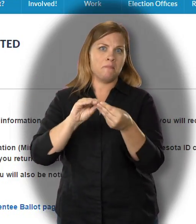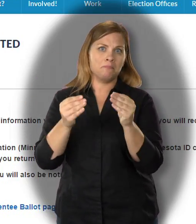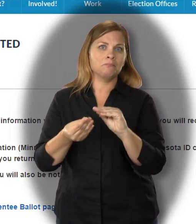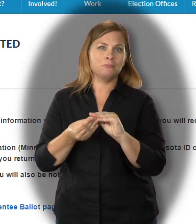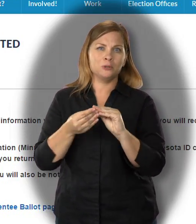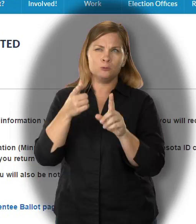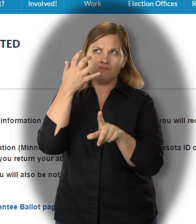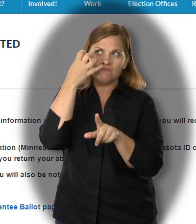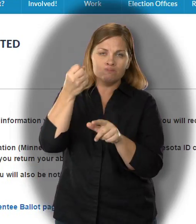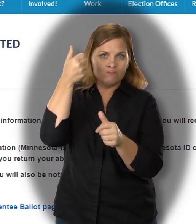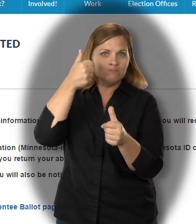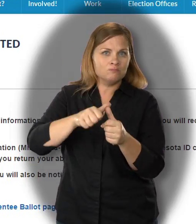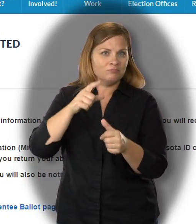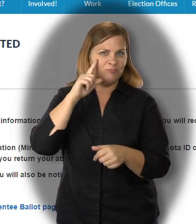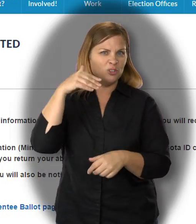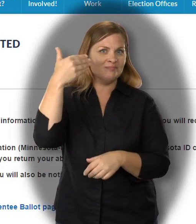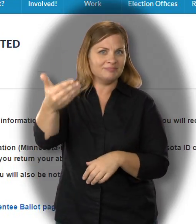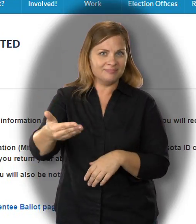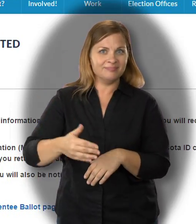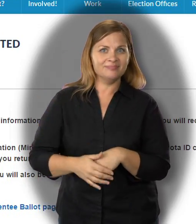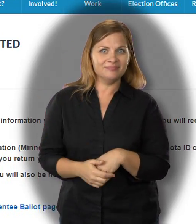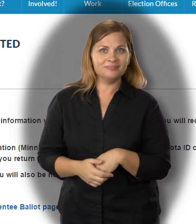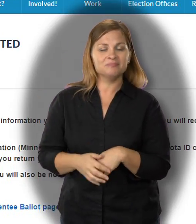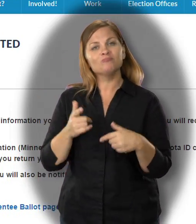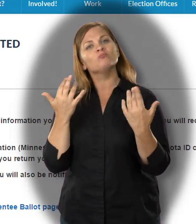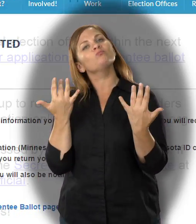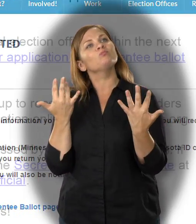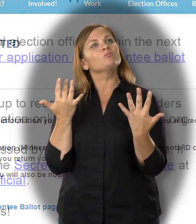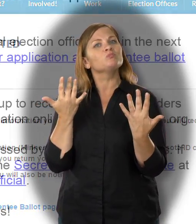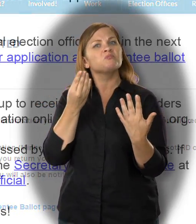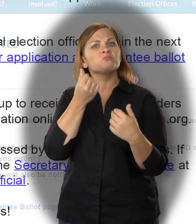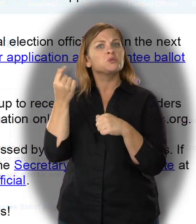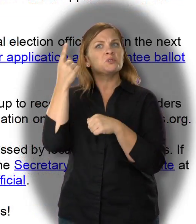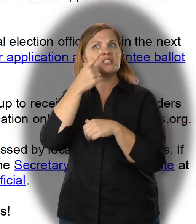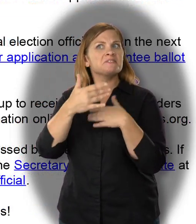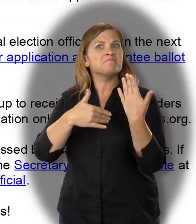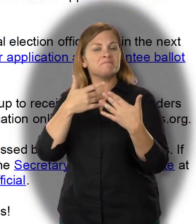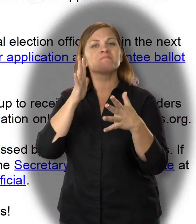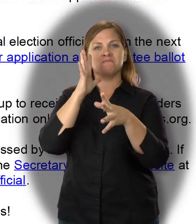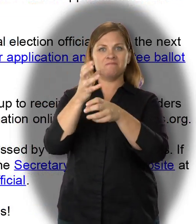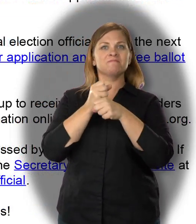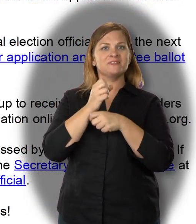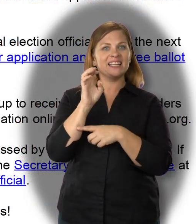If you only supplied one ID number on your application, remember which one you provided.